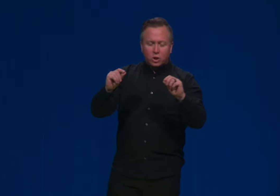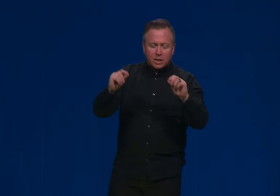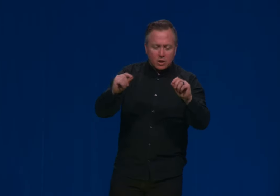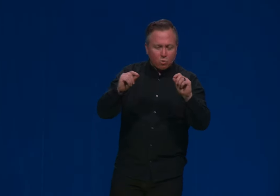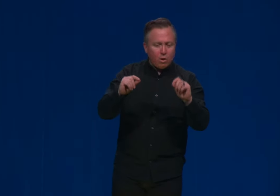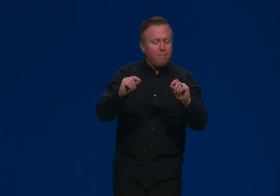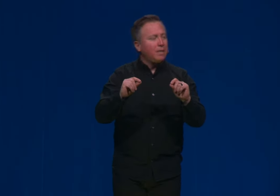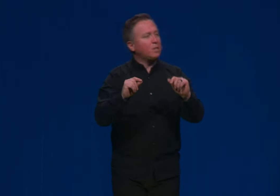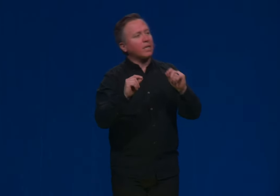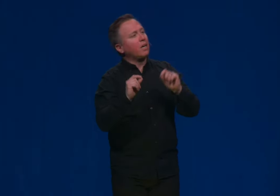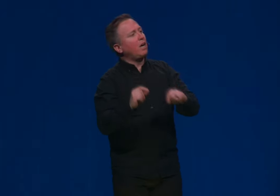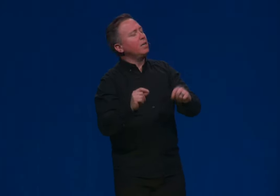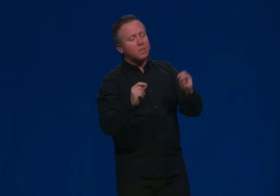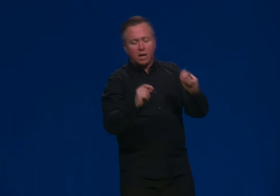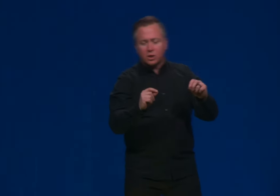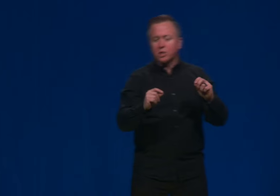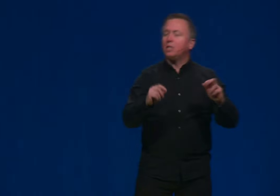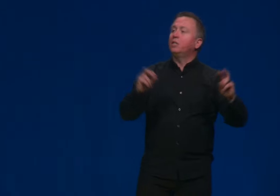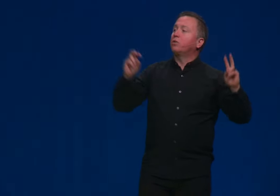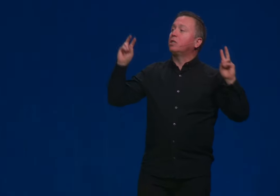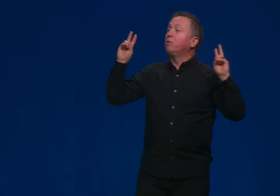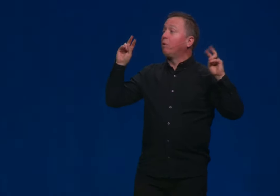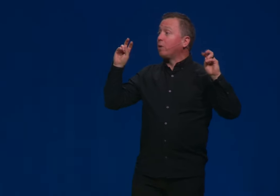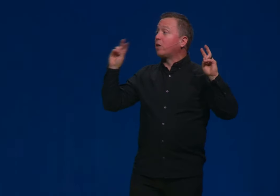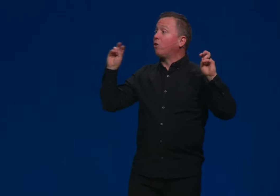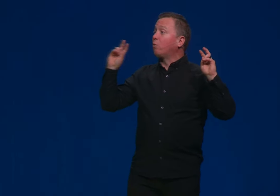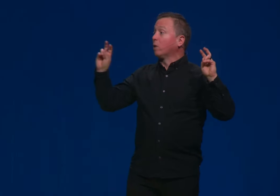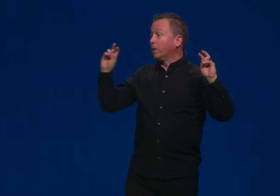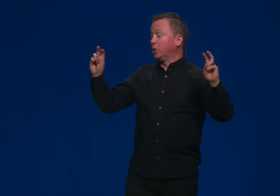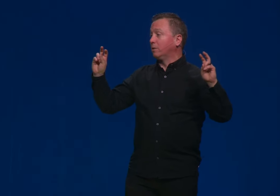Genesis one means that God is not just interested in what we call religion,